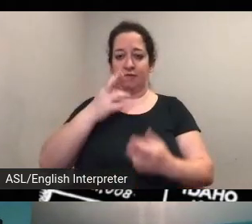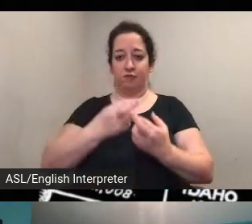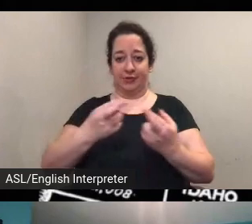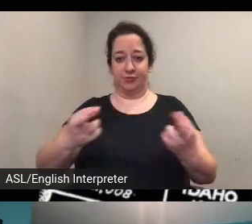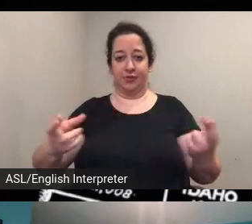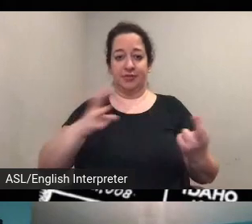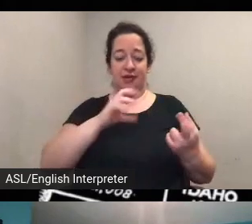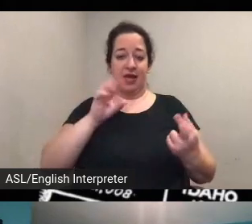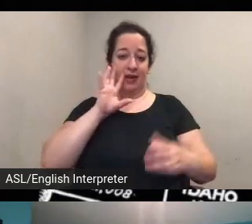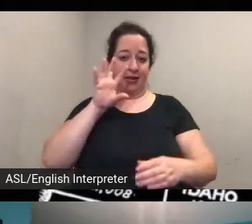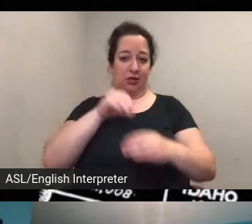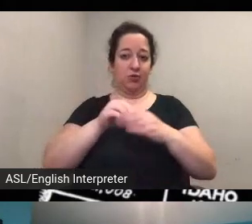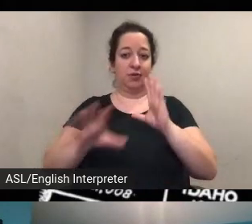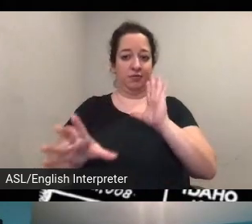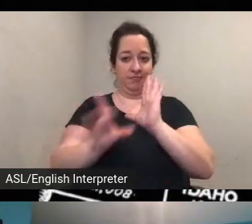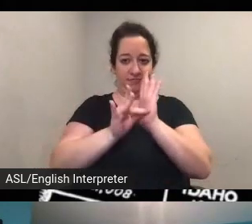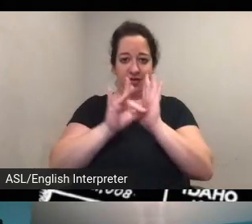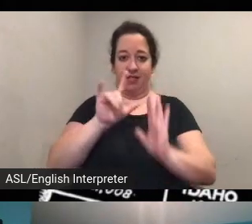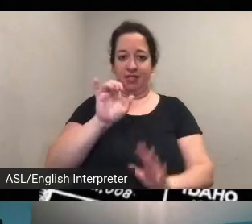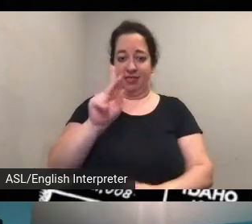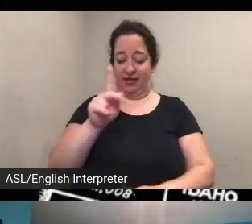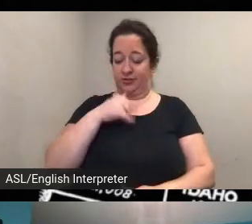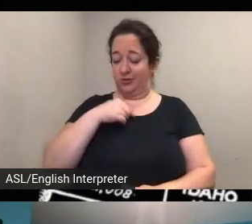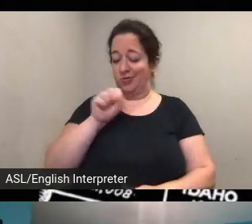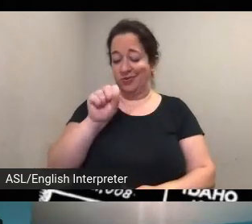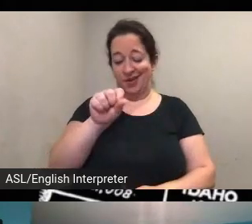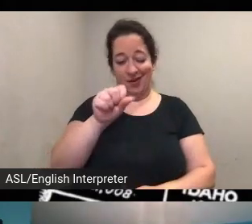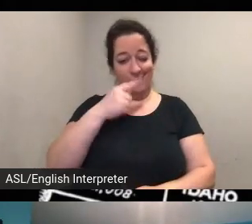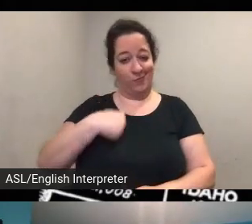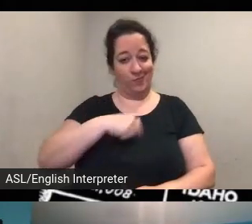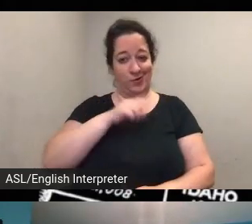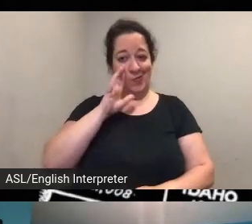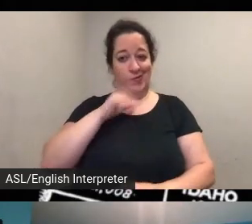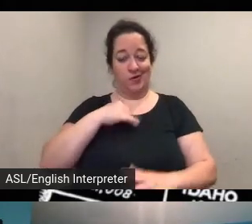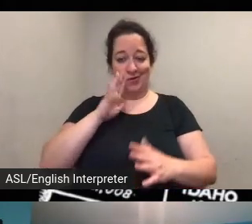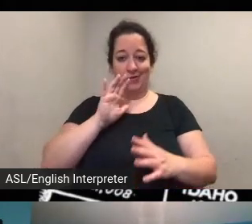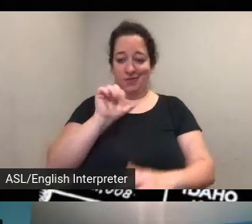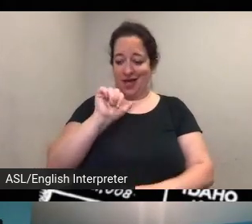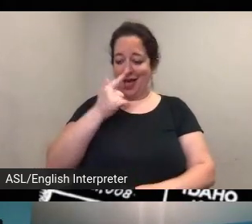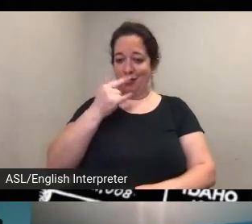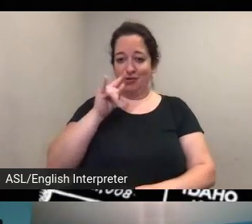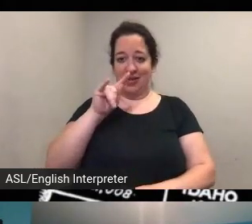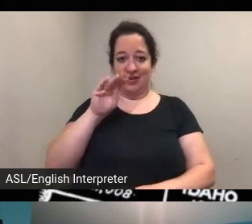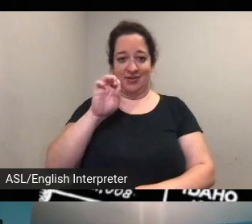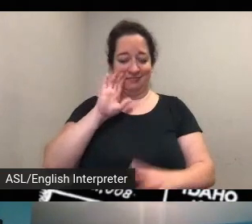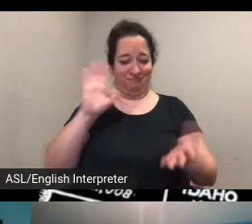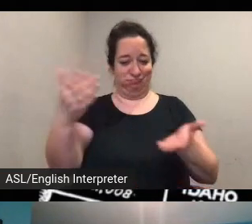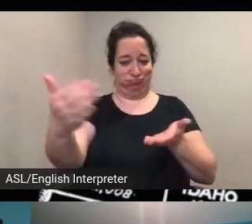a link on our map so so yeah uh we'll we'll work on aggregating those resources together great and in